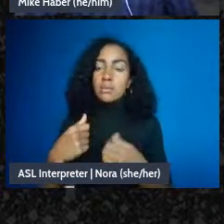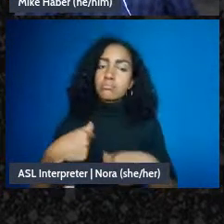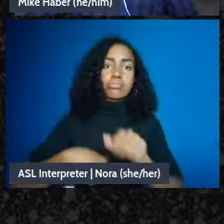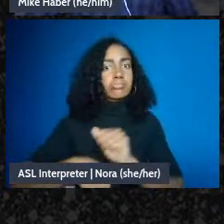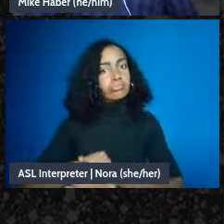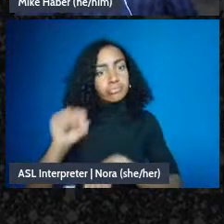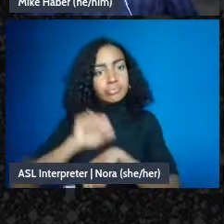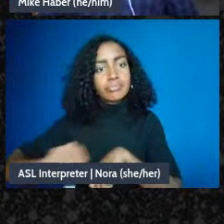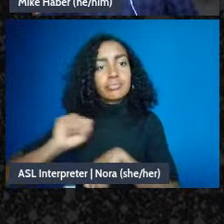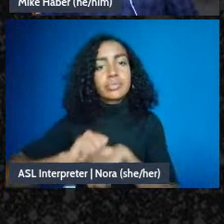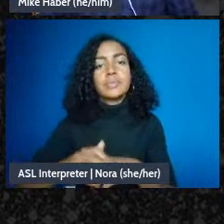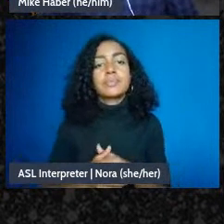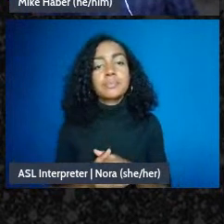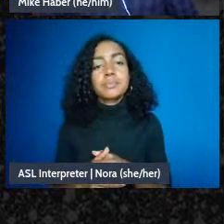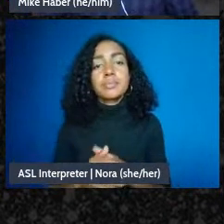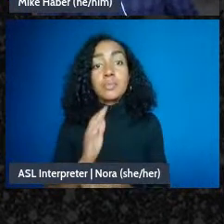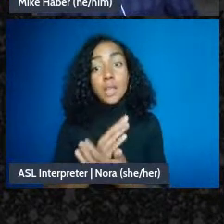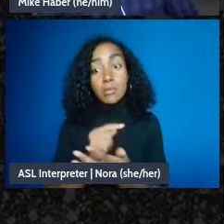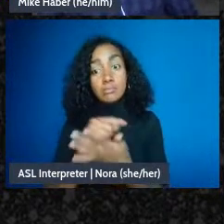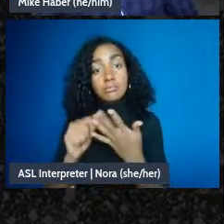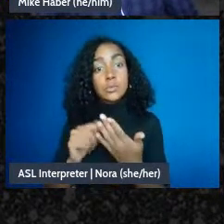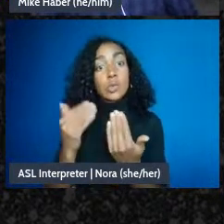Some of those restrictions on 501c3 groups around political